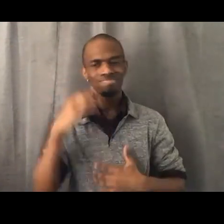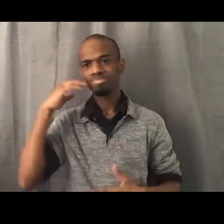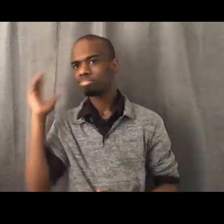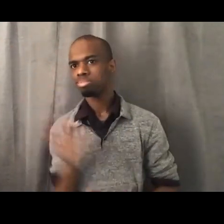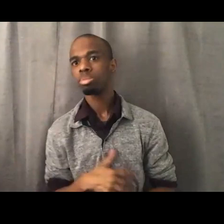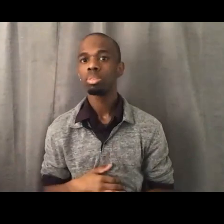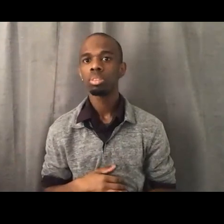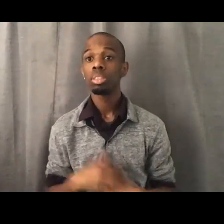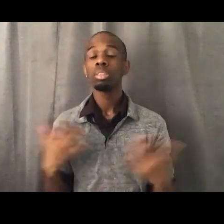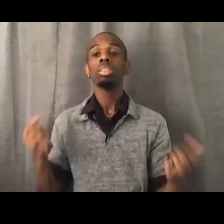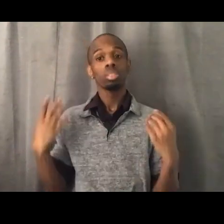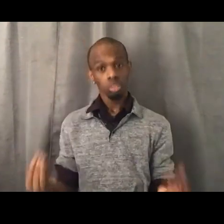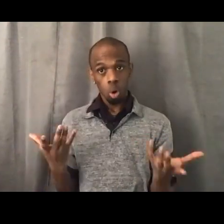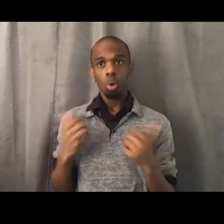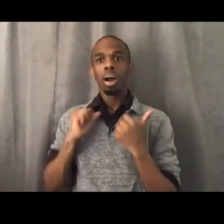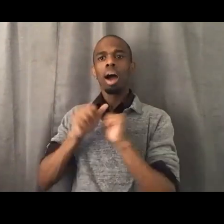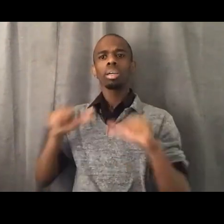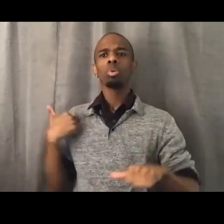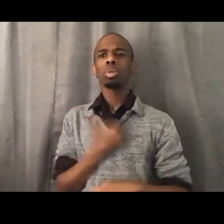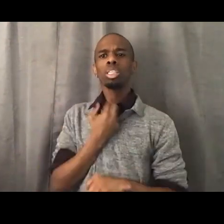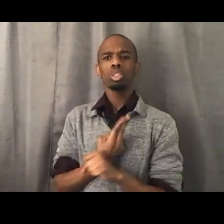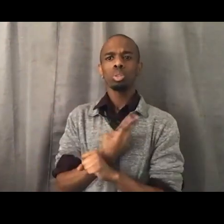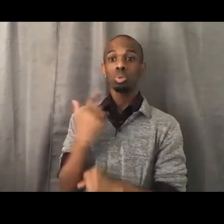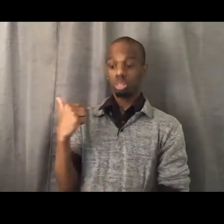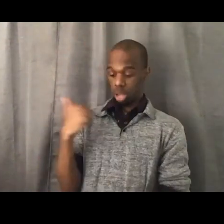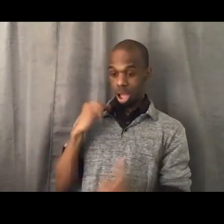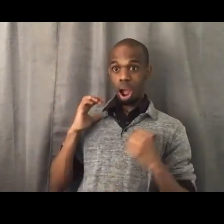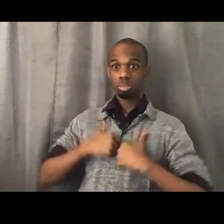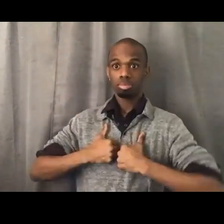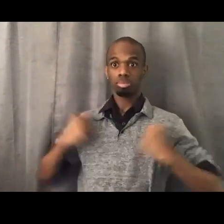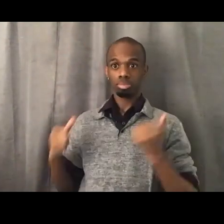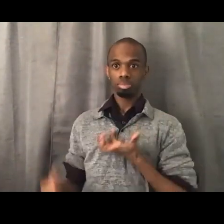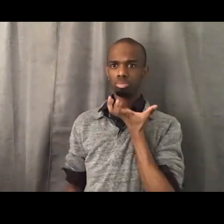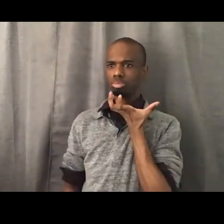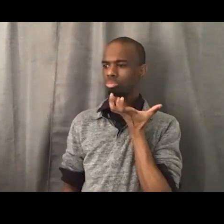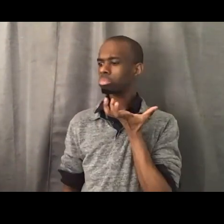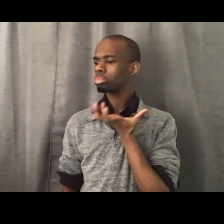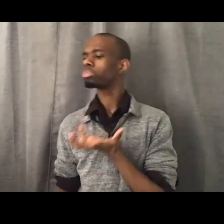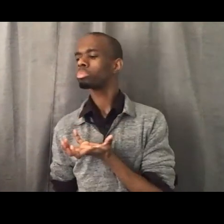So how can you use autonomous space your spaces of autonomy to usher in your vision?